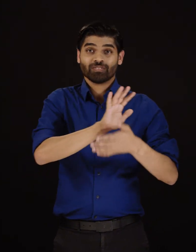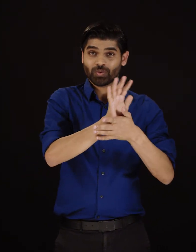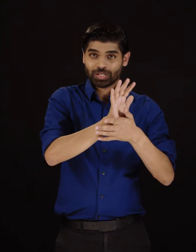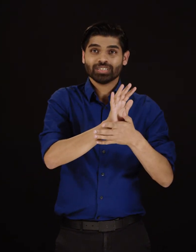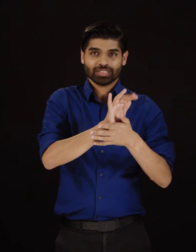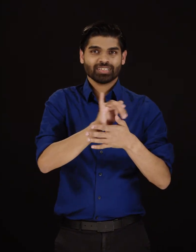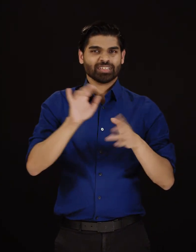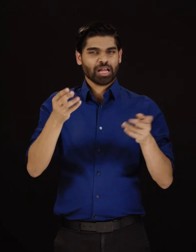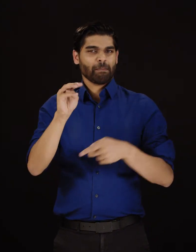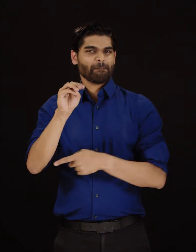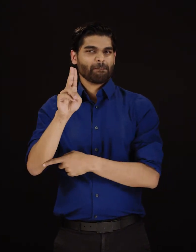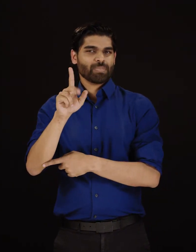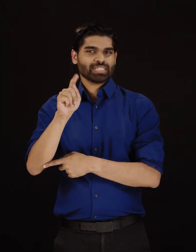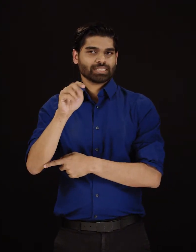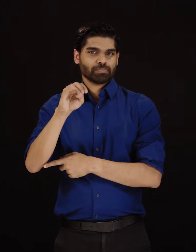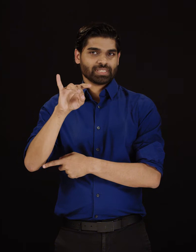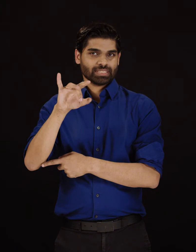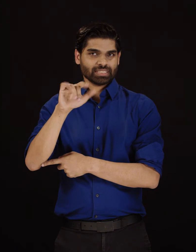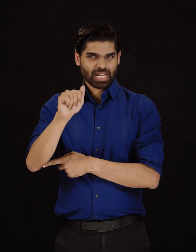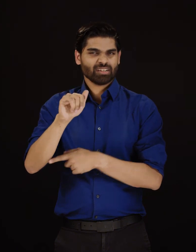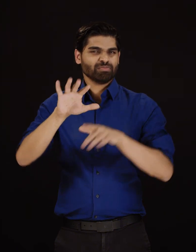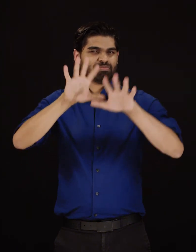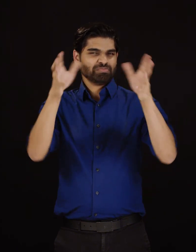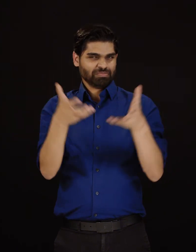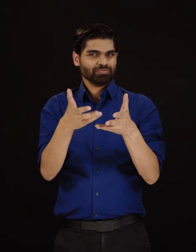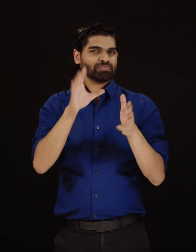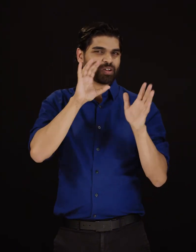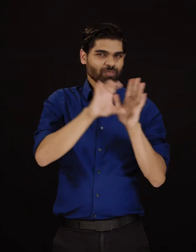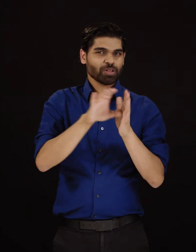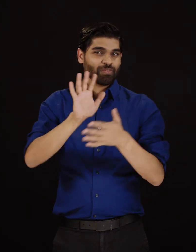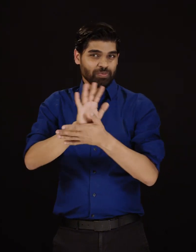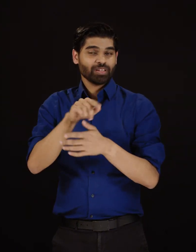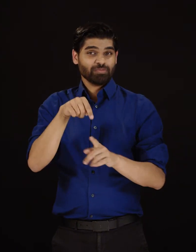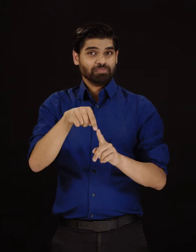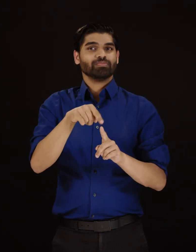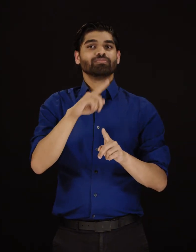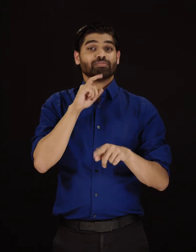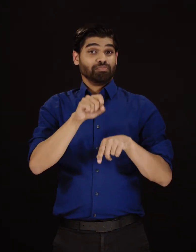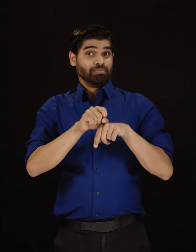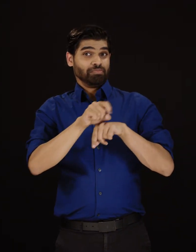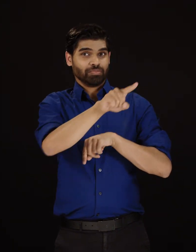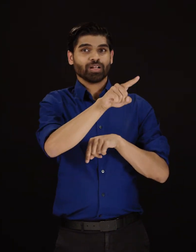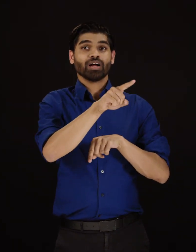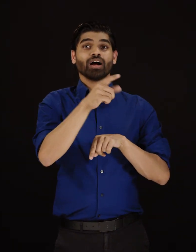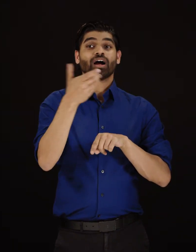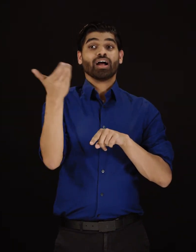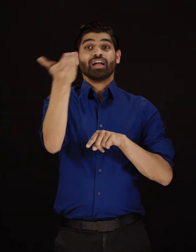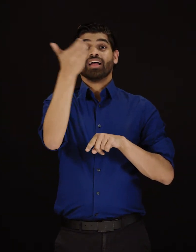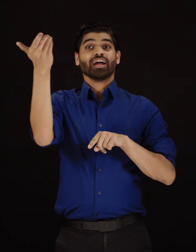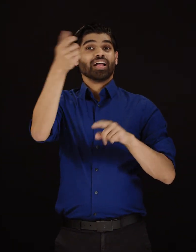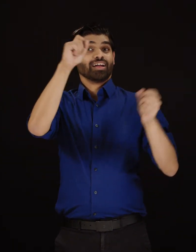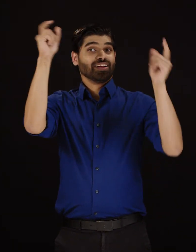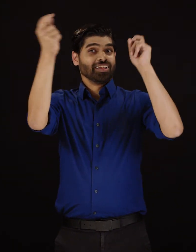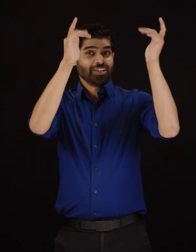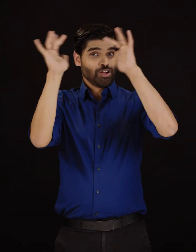Additional data charges may apply where the multimedia content is downloaded over a wireless network.